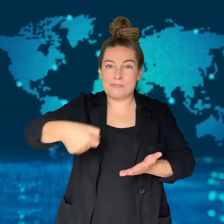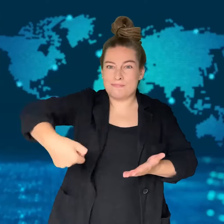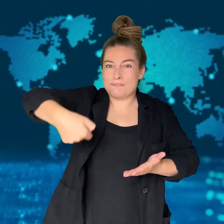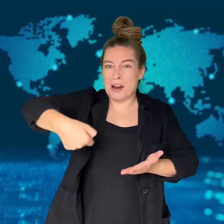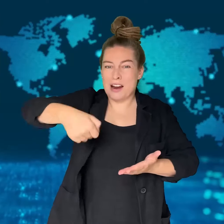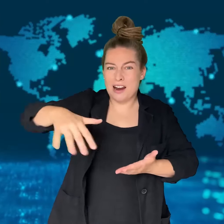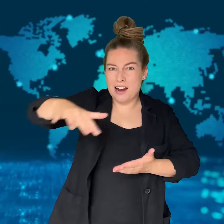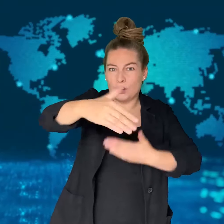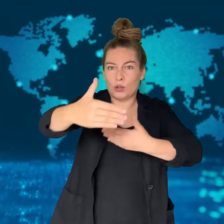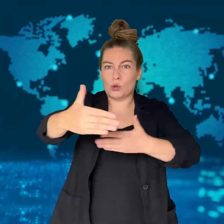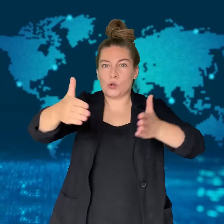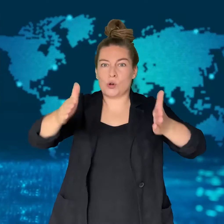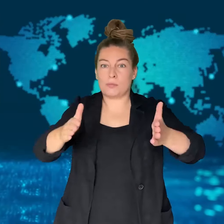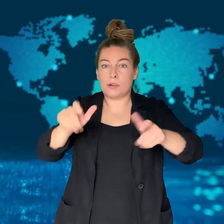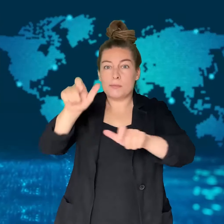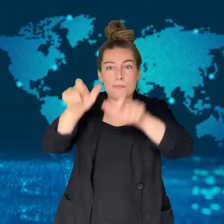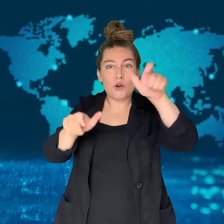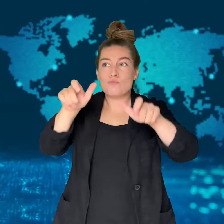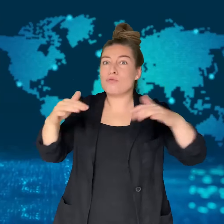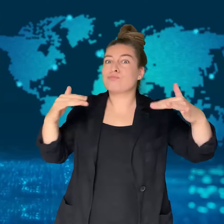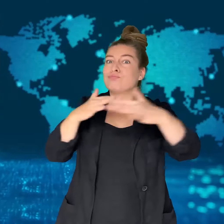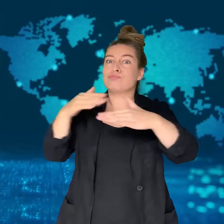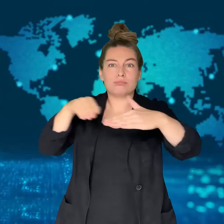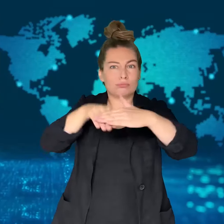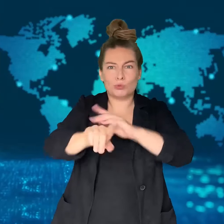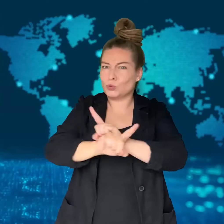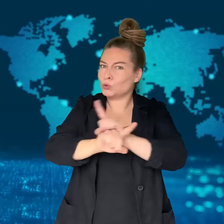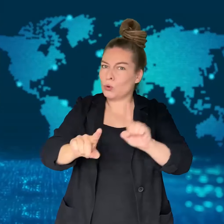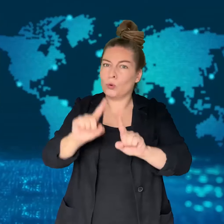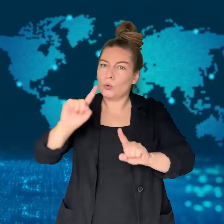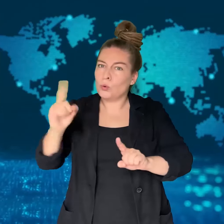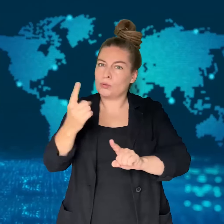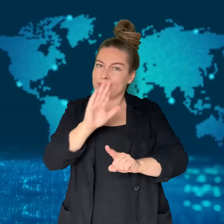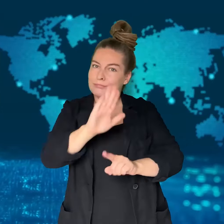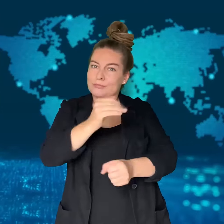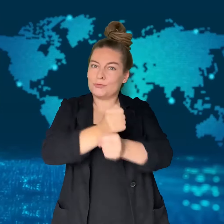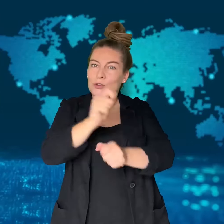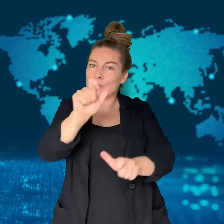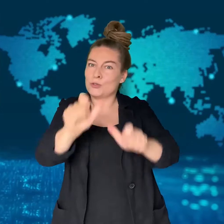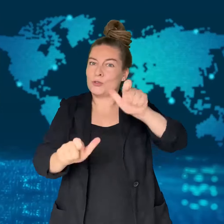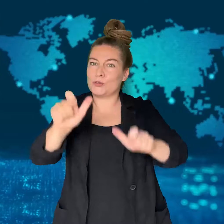Though the area was to be for employee access only,